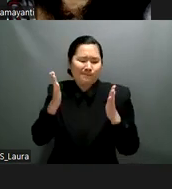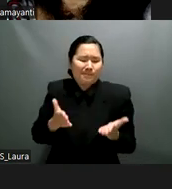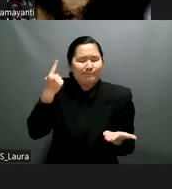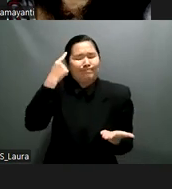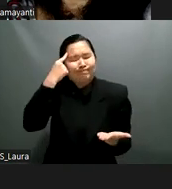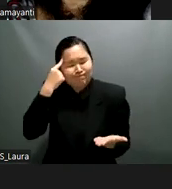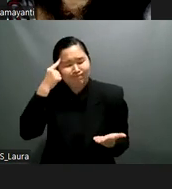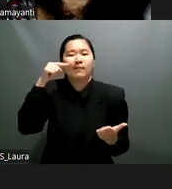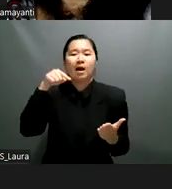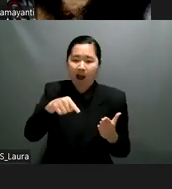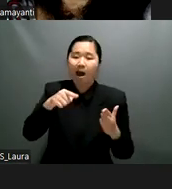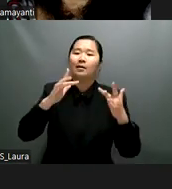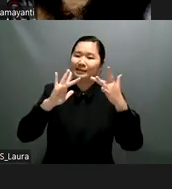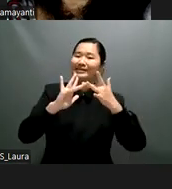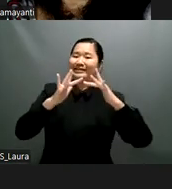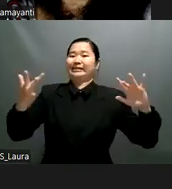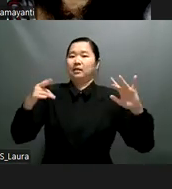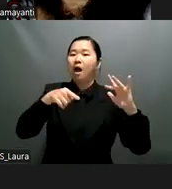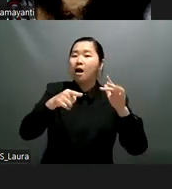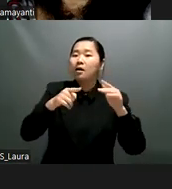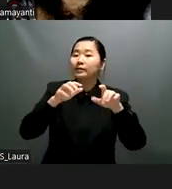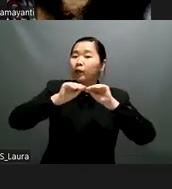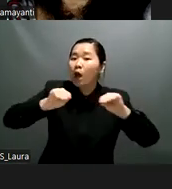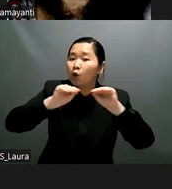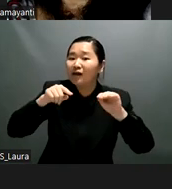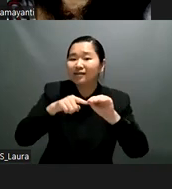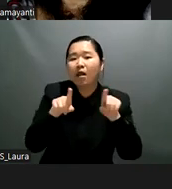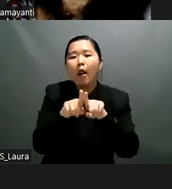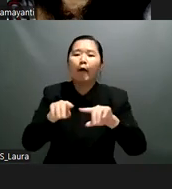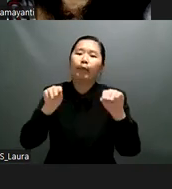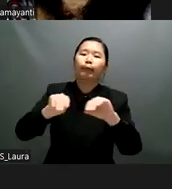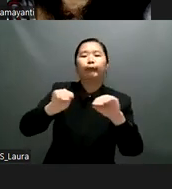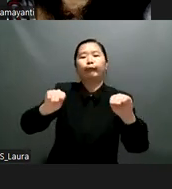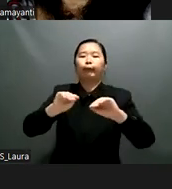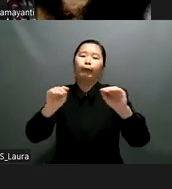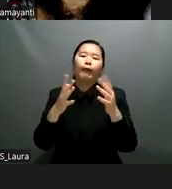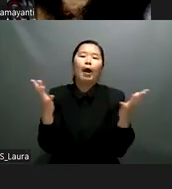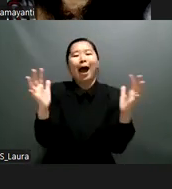educational materials in an accessible format teachers and teaching assistants need to be